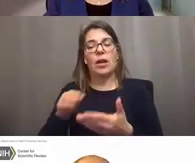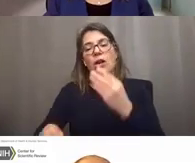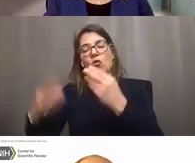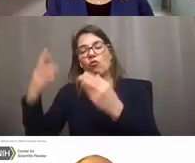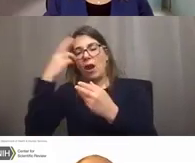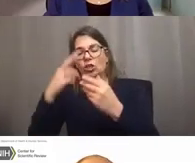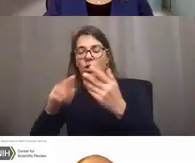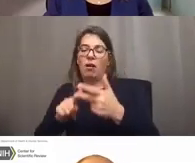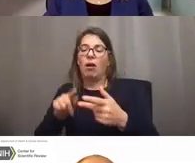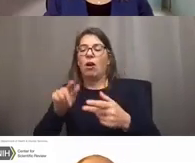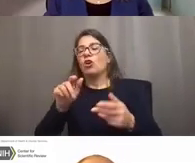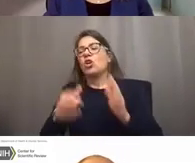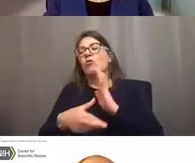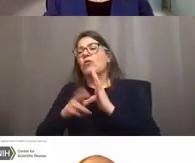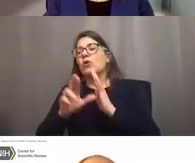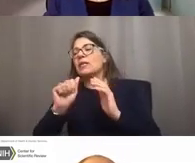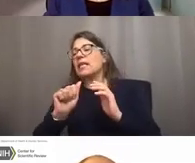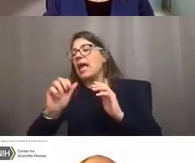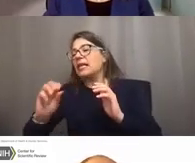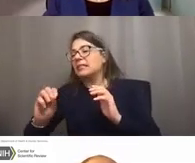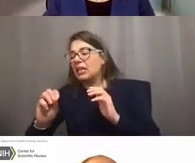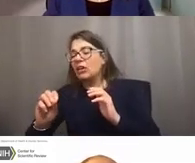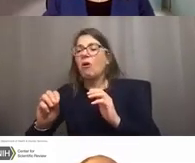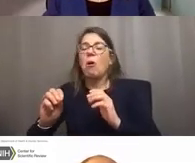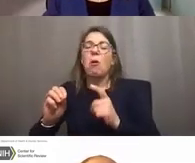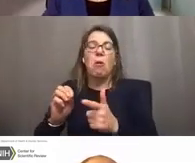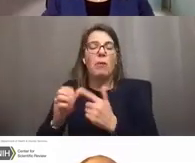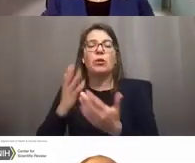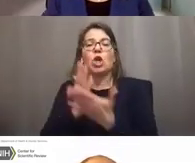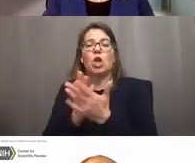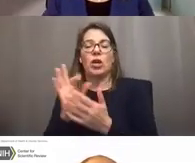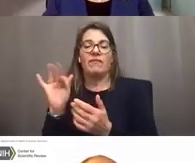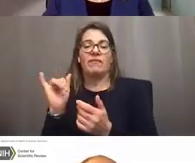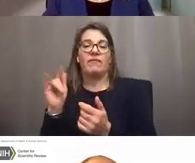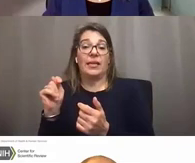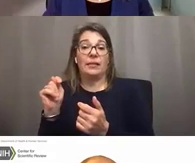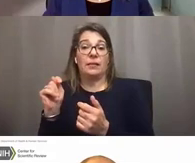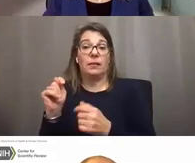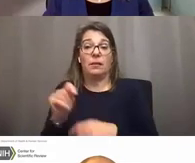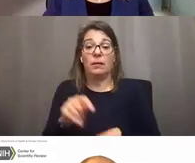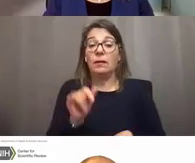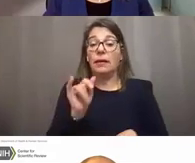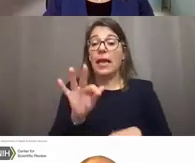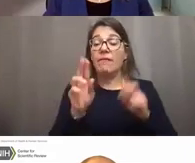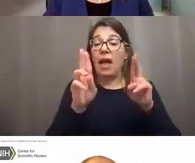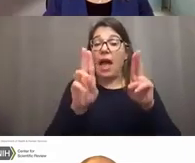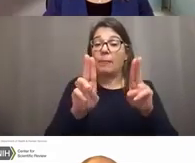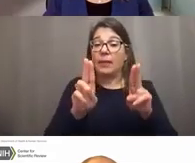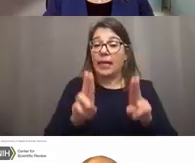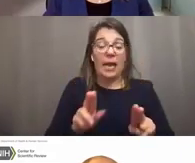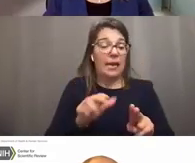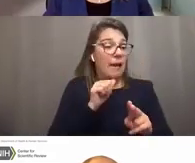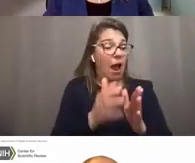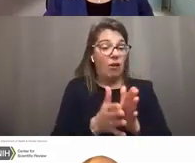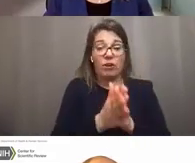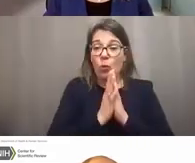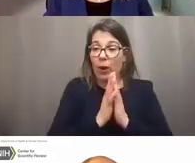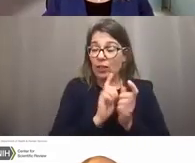and this was a good fit. The SOP, if an application does not request a change